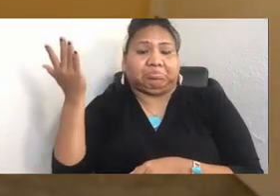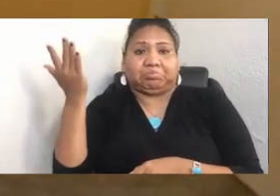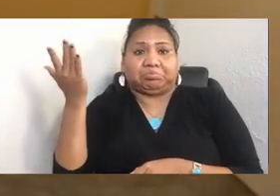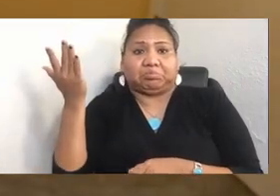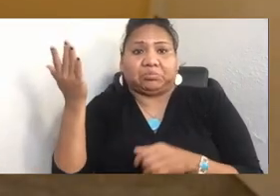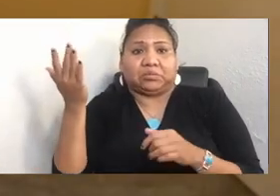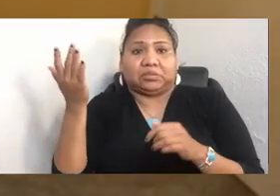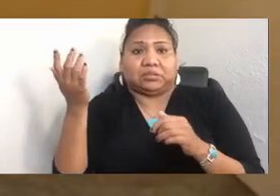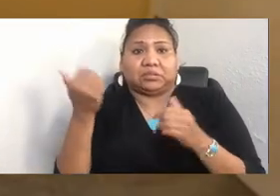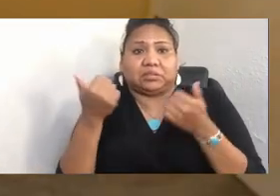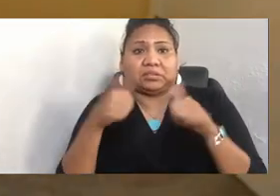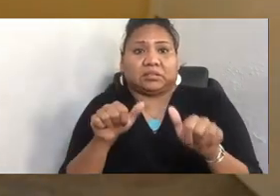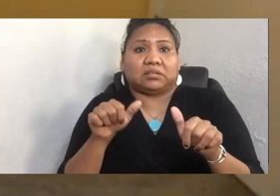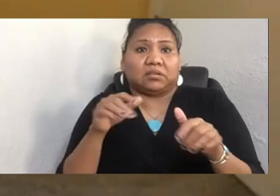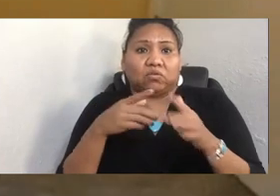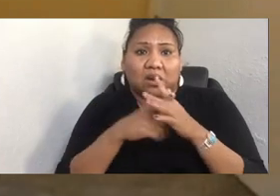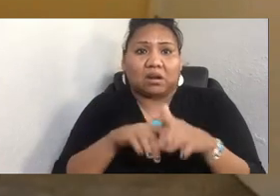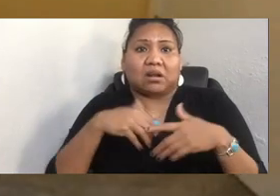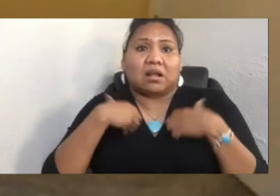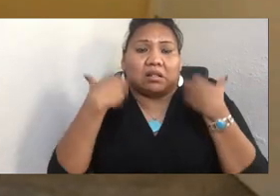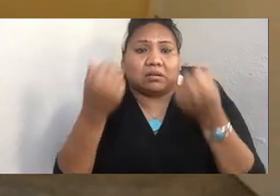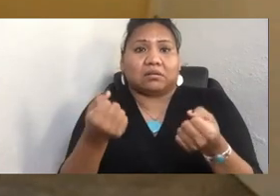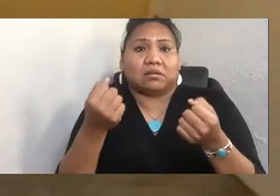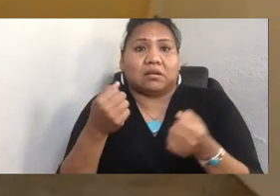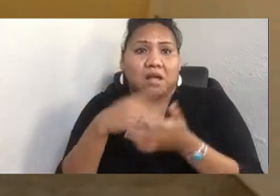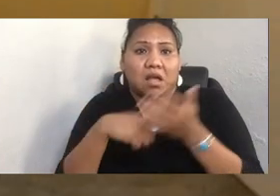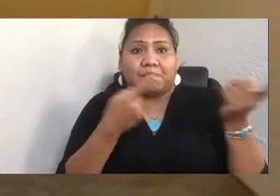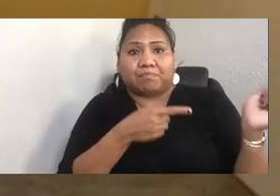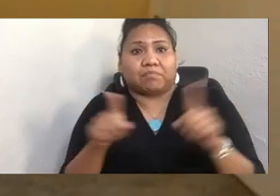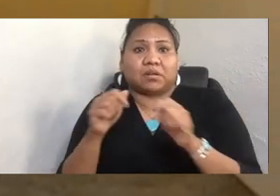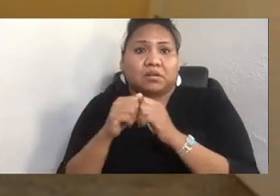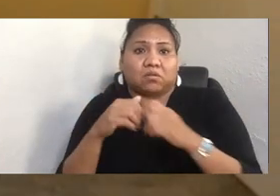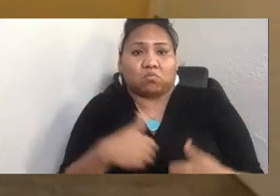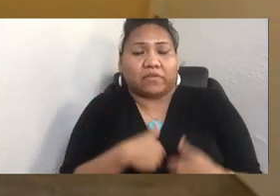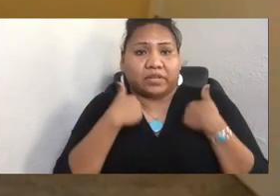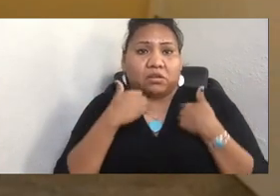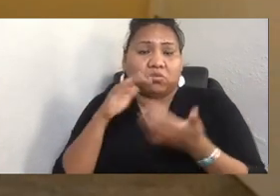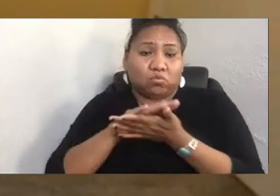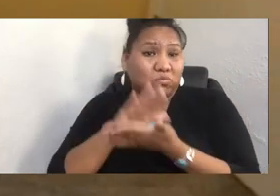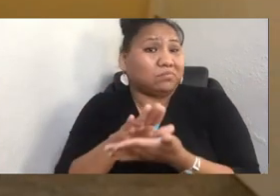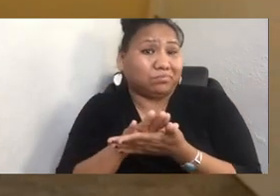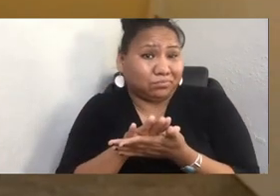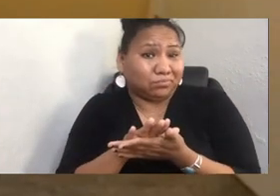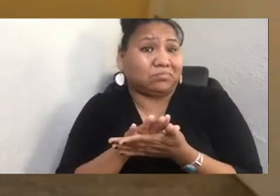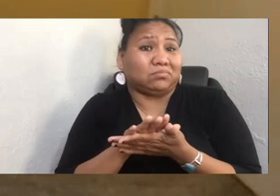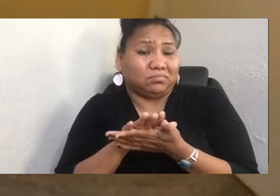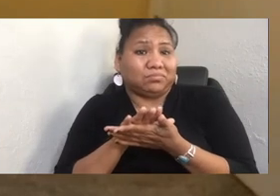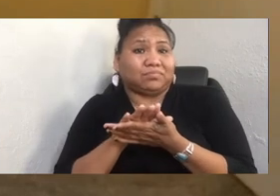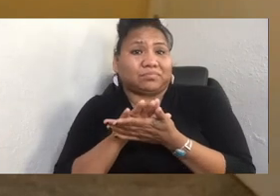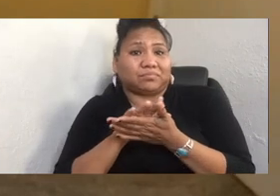that our people need for what's happened with boarding schools, I do believe that we can make a difference in individual lives.